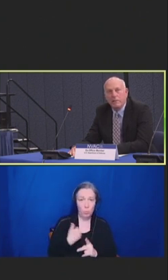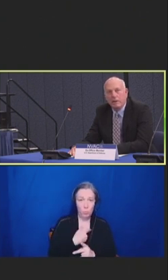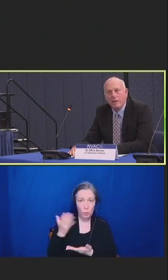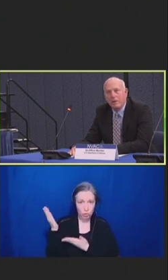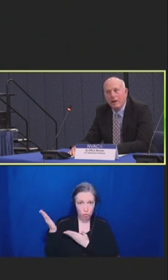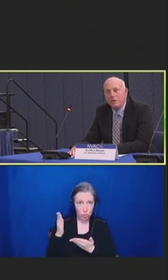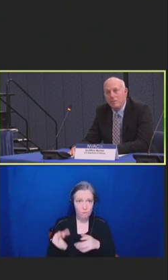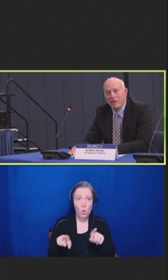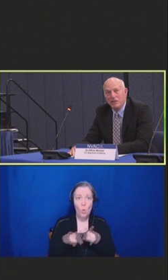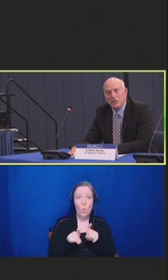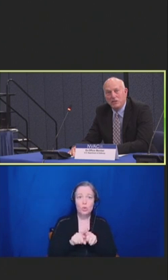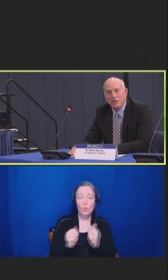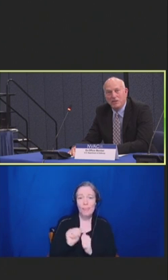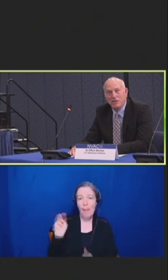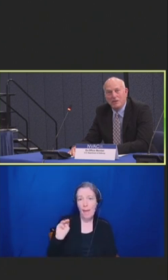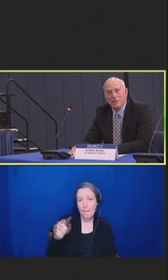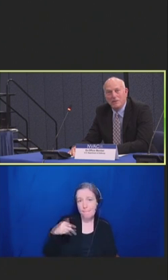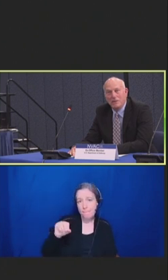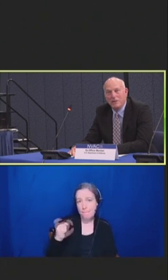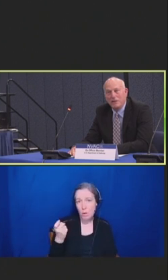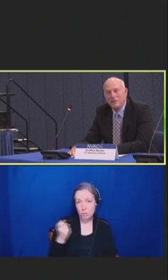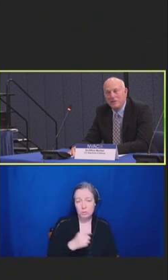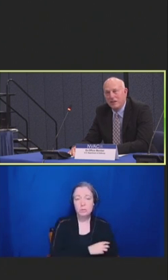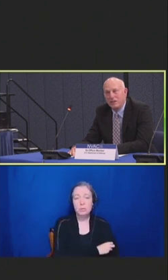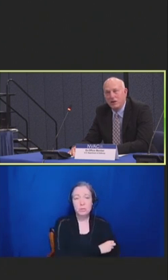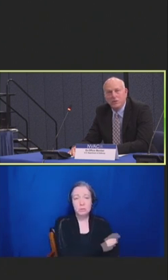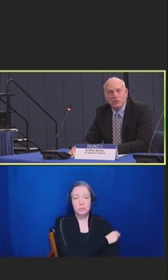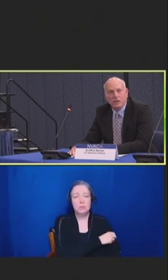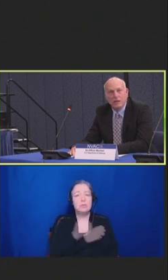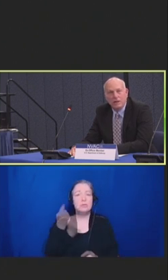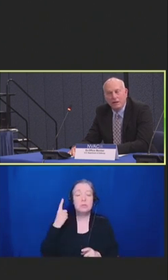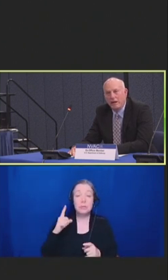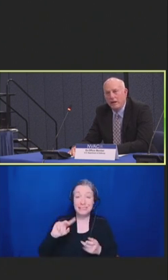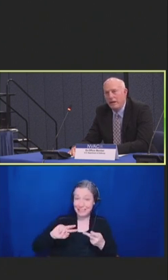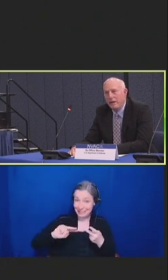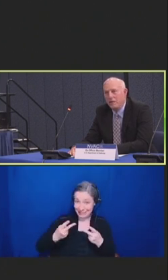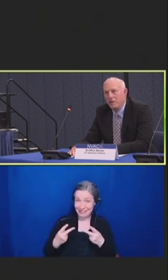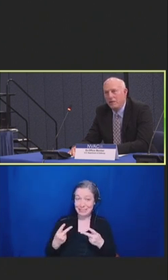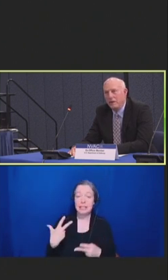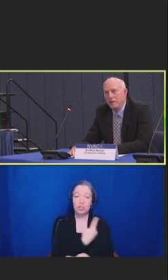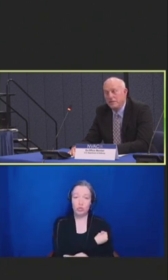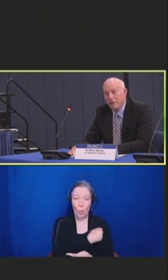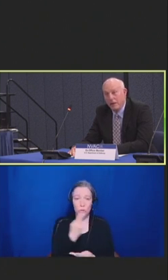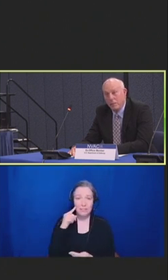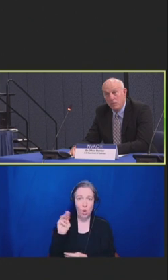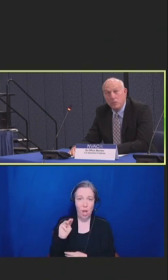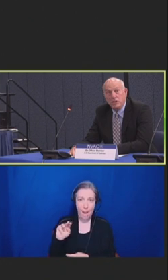We're coming around to making sure that the second dose and -- is available, which it